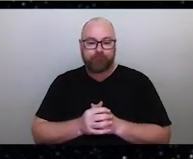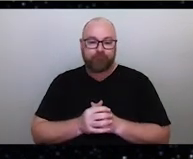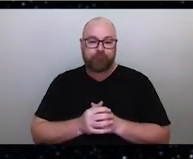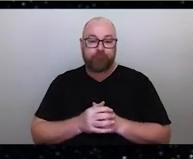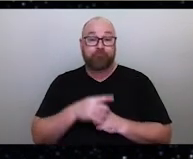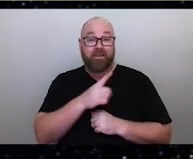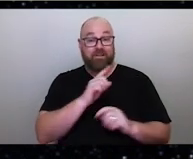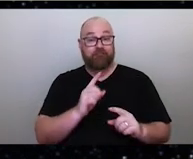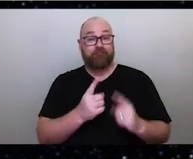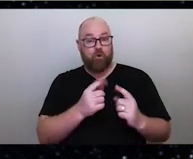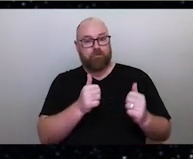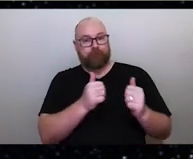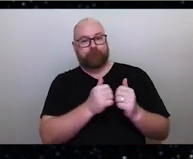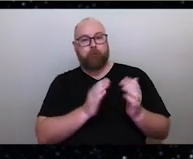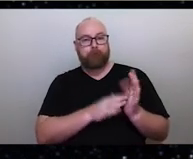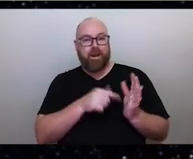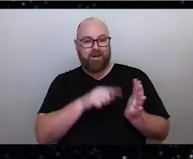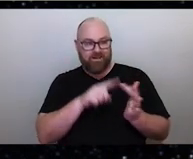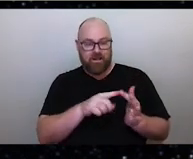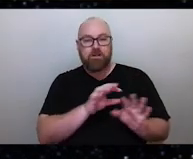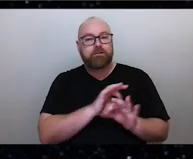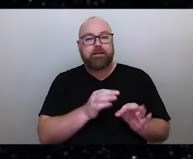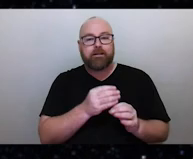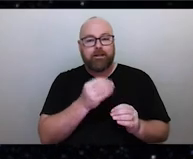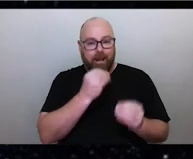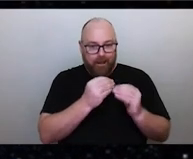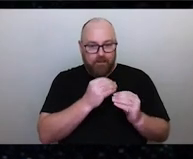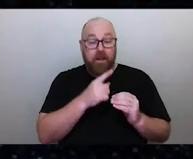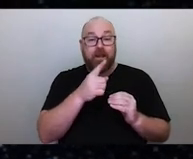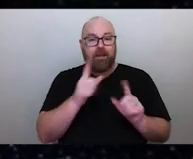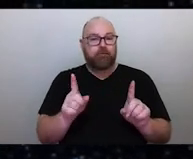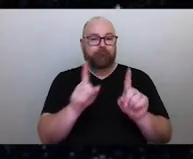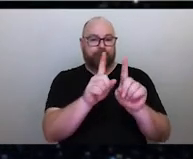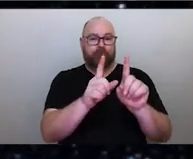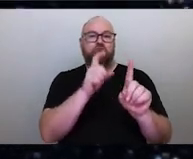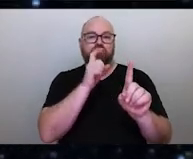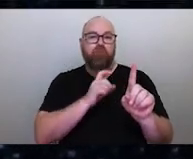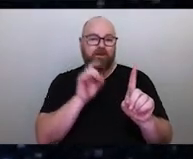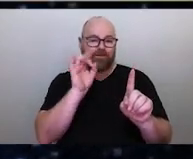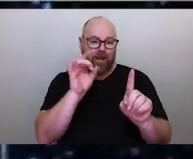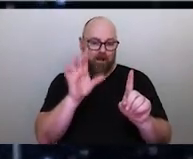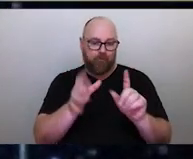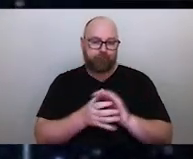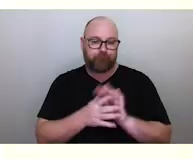who did not consume any of the rations, joins him as the Red Star, Antares.